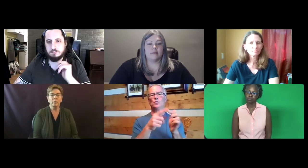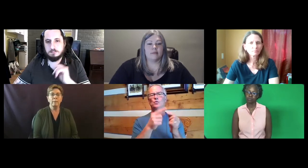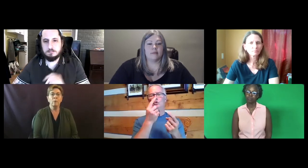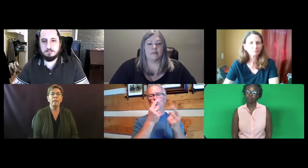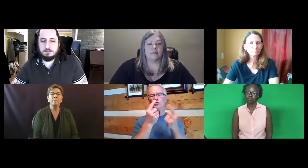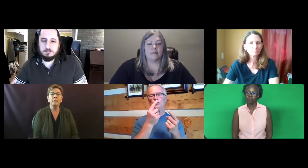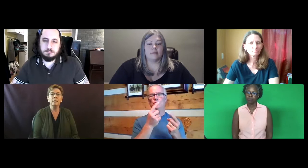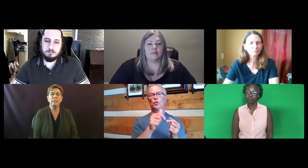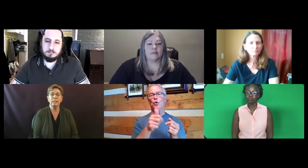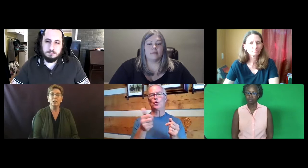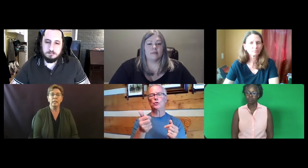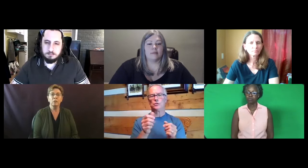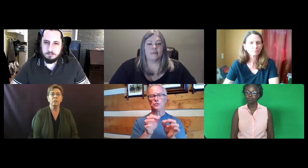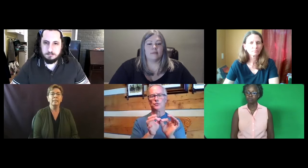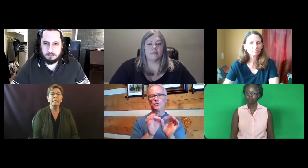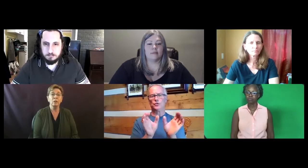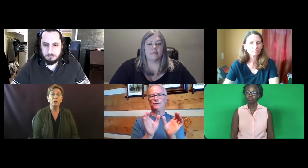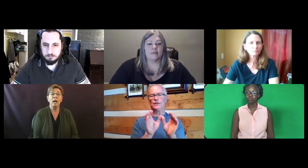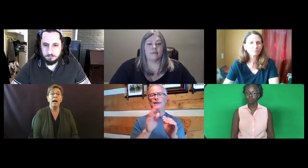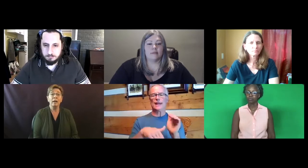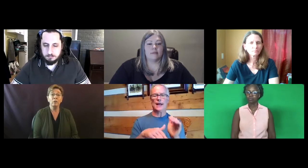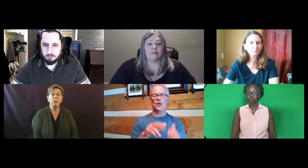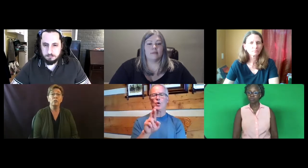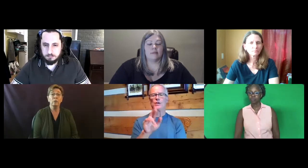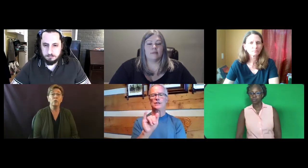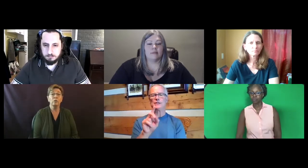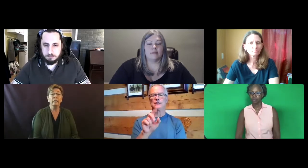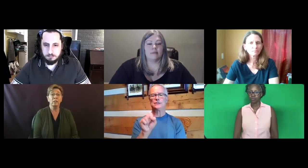They brought a bill to the legislature to consider other interpreter certifications